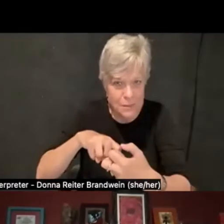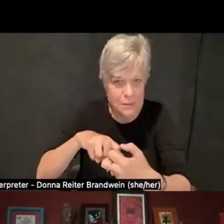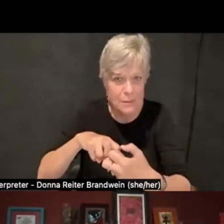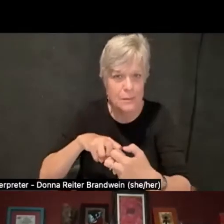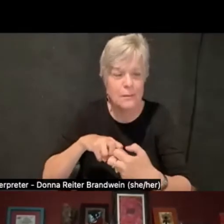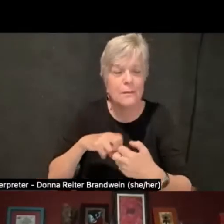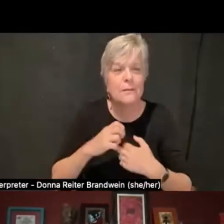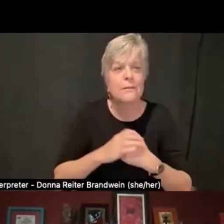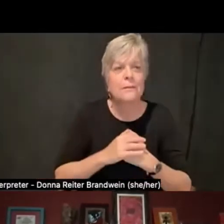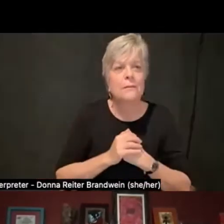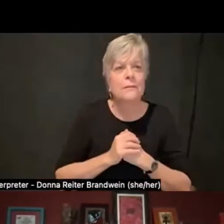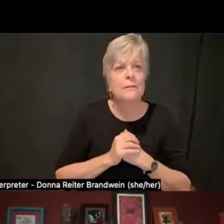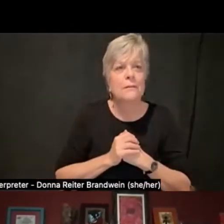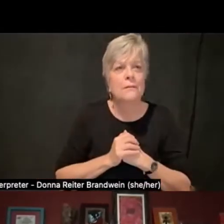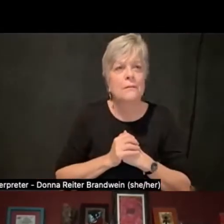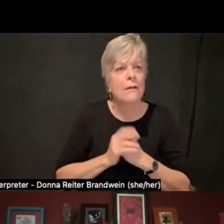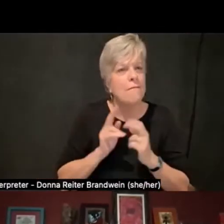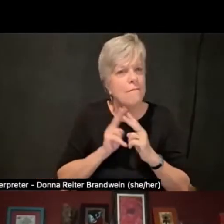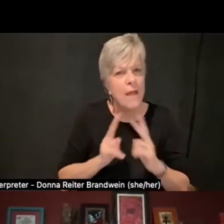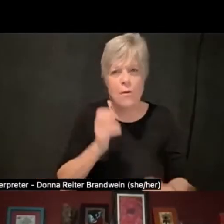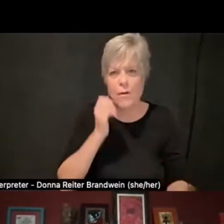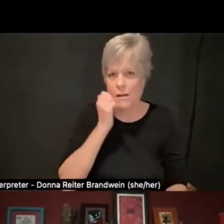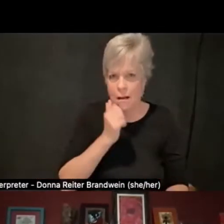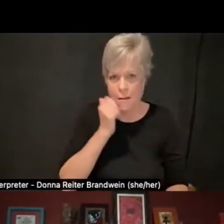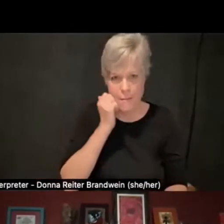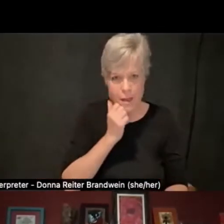It's very common for the DSCC